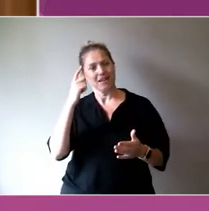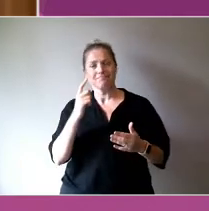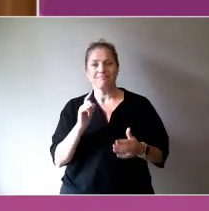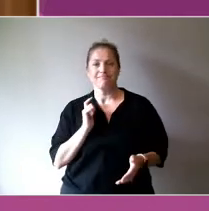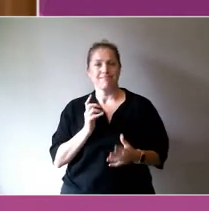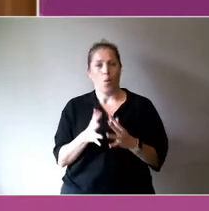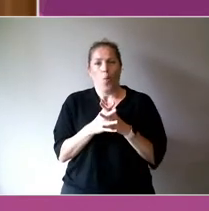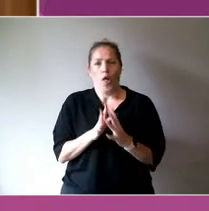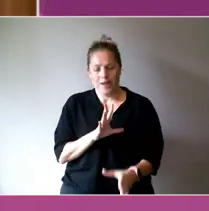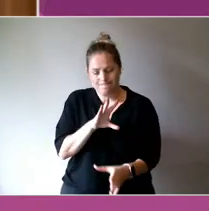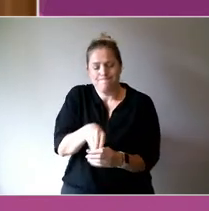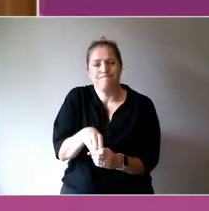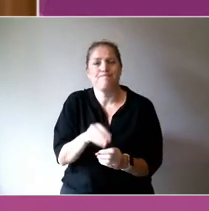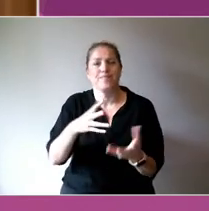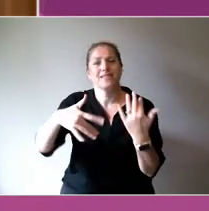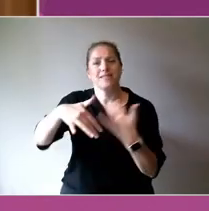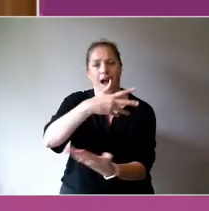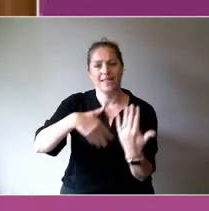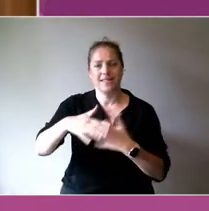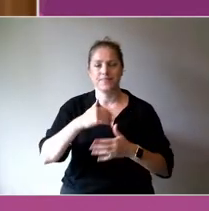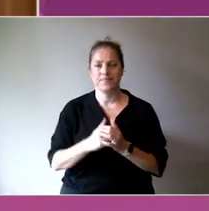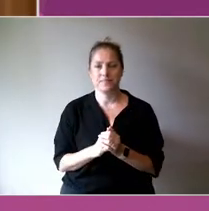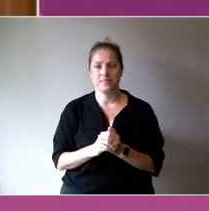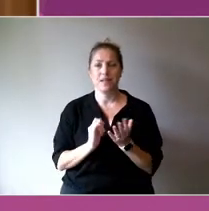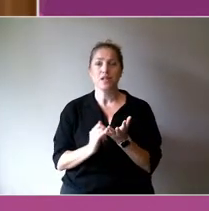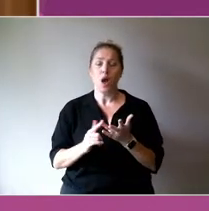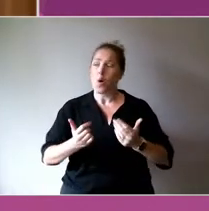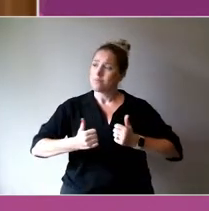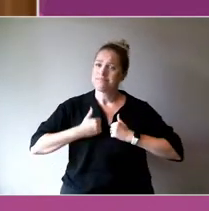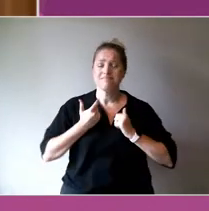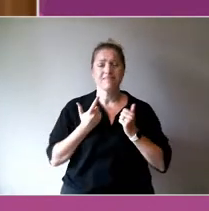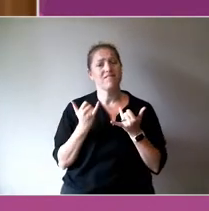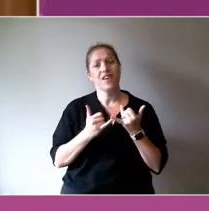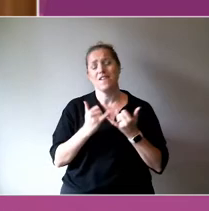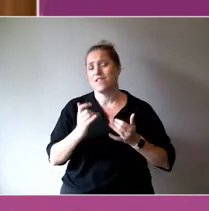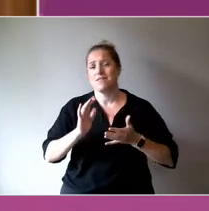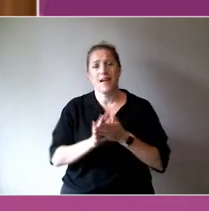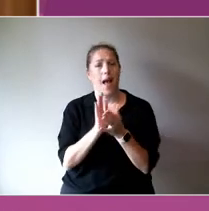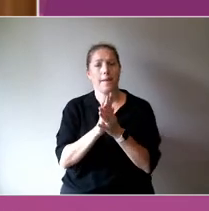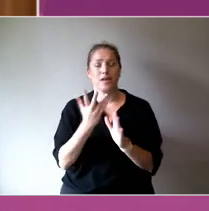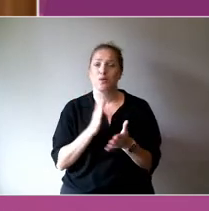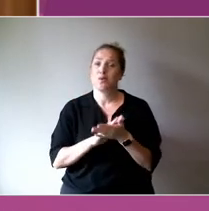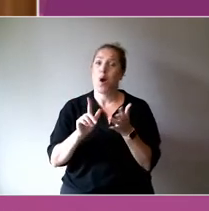So, the faculty is really delighted to host today's event and we're looking forward to